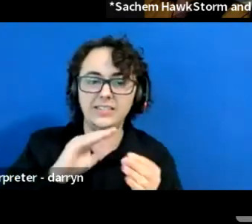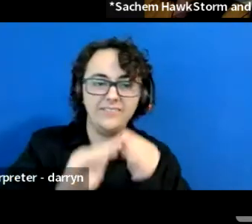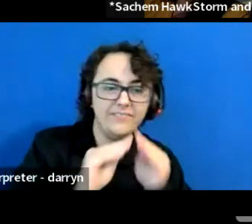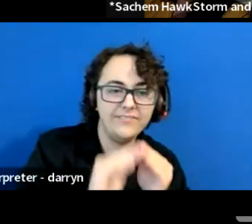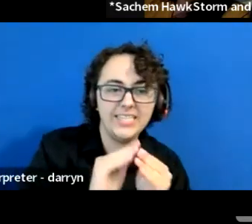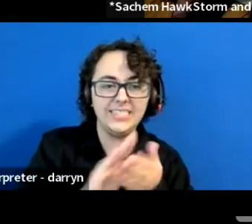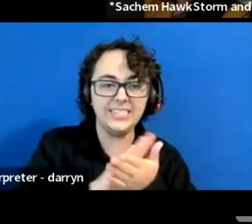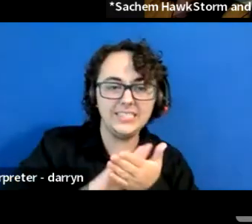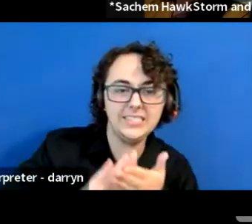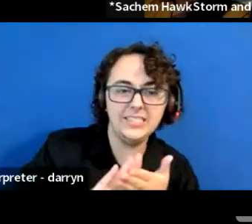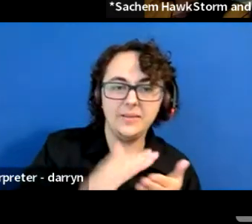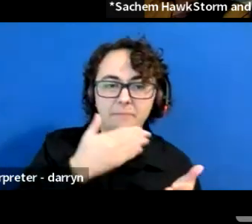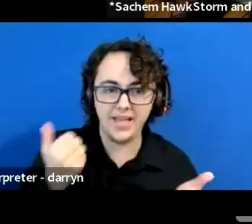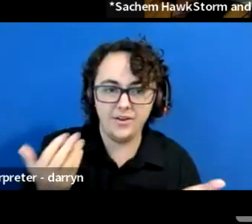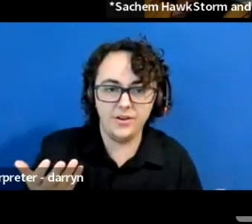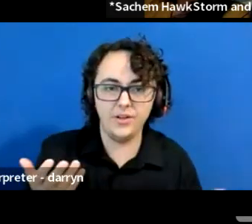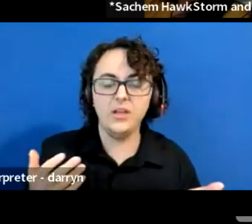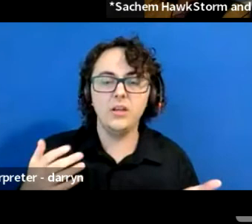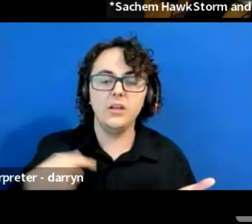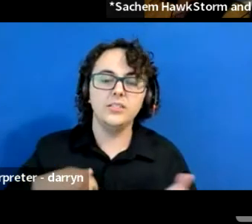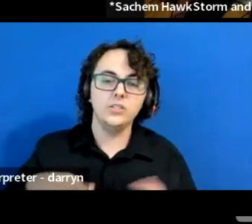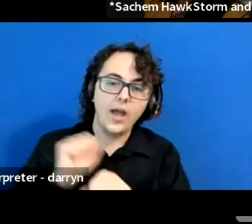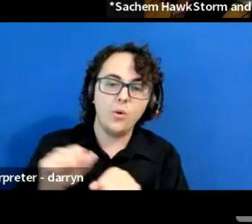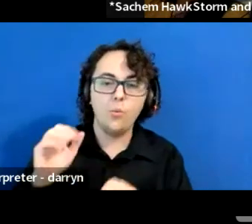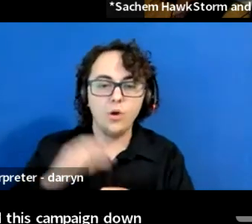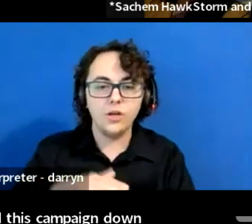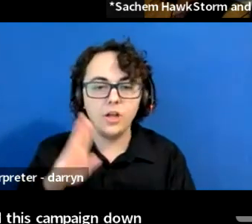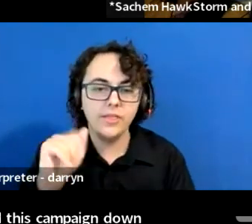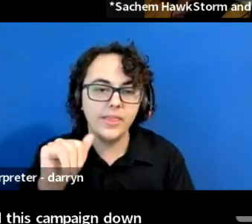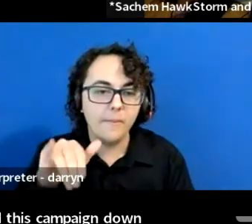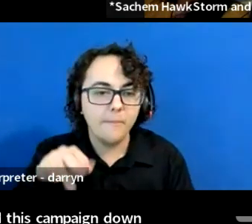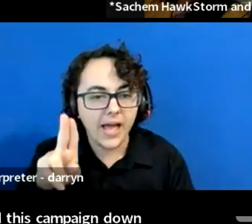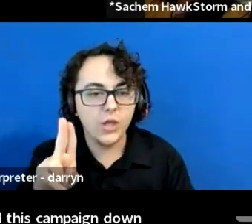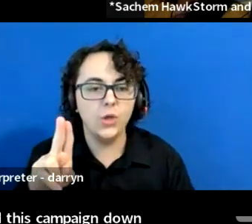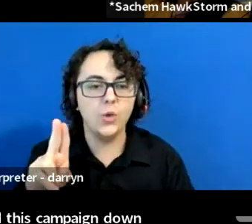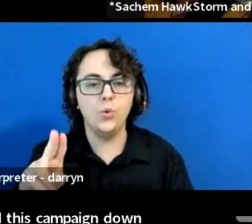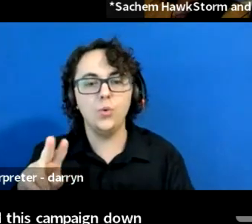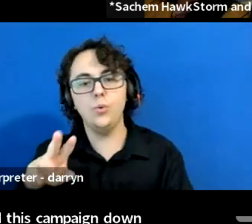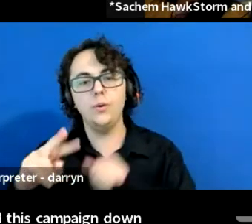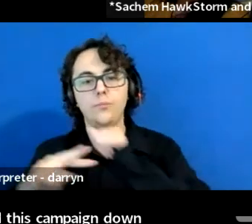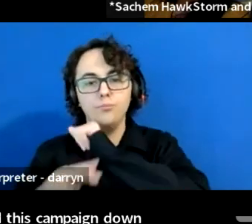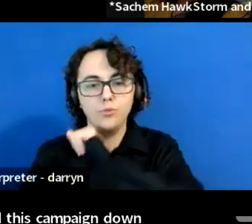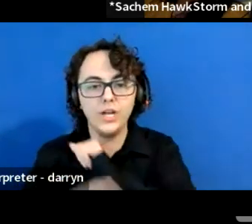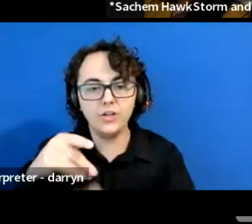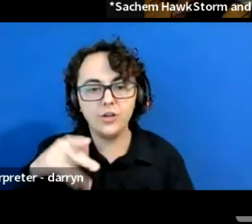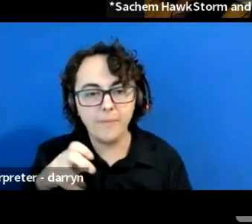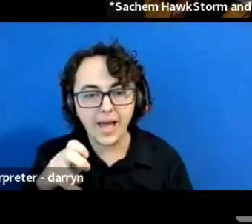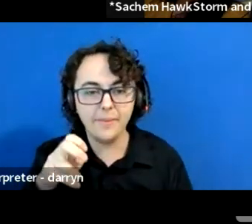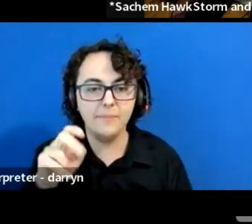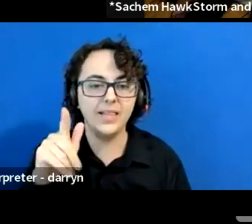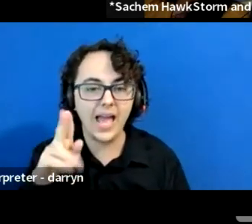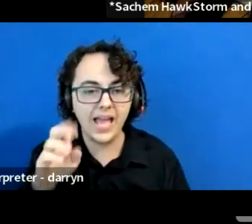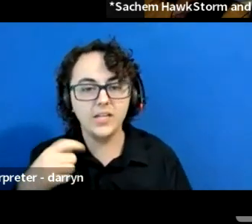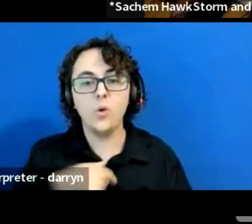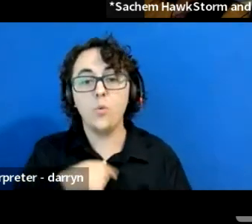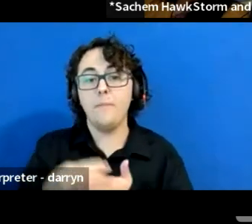I also like worked on the Bayou Bridge Pipeline. We had bought 11 acres and we turned that into a camp